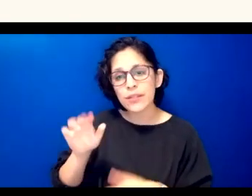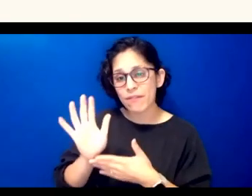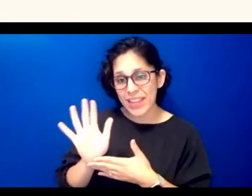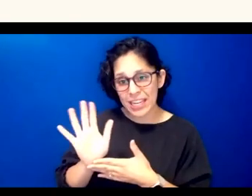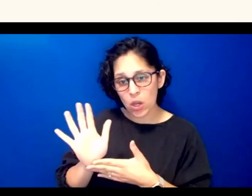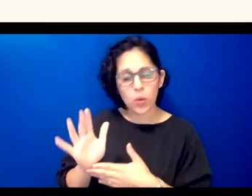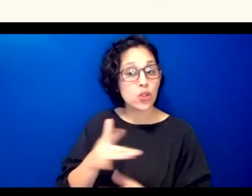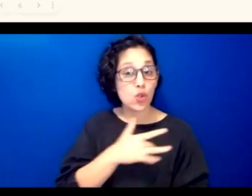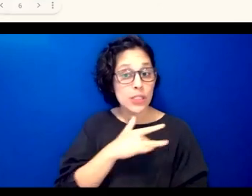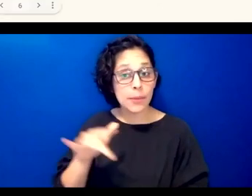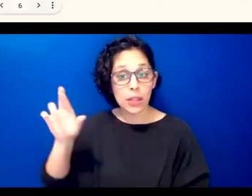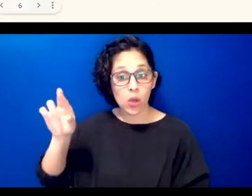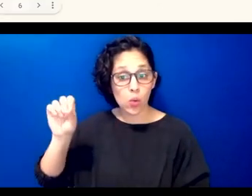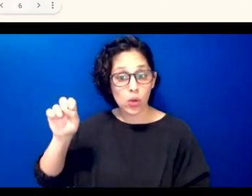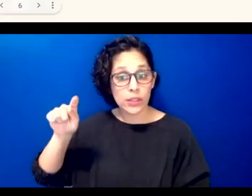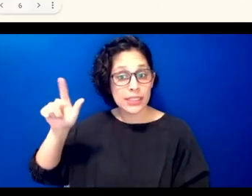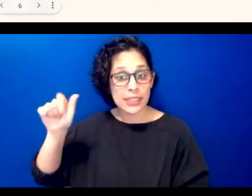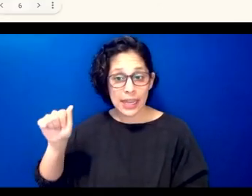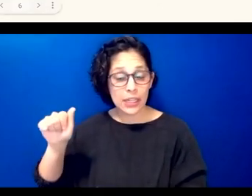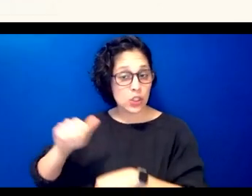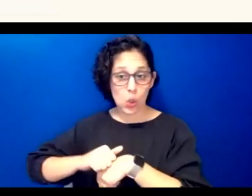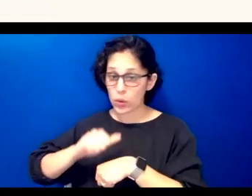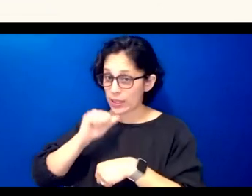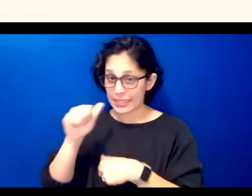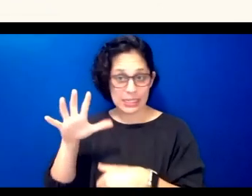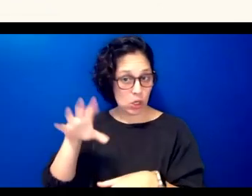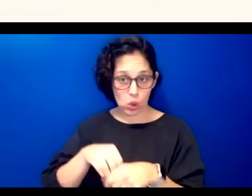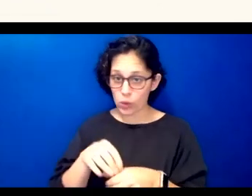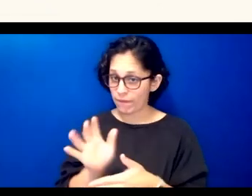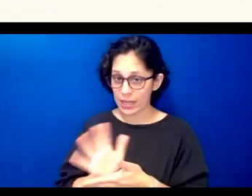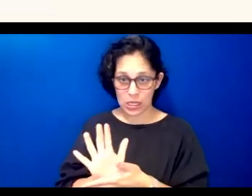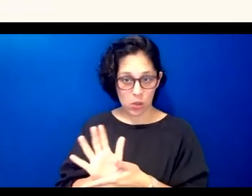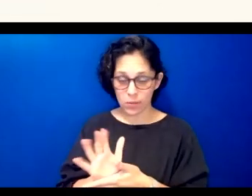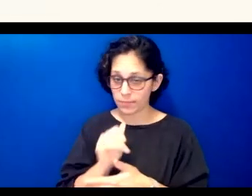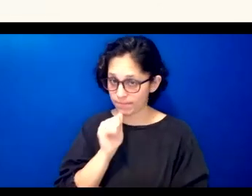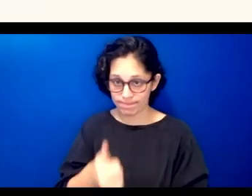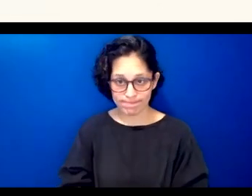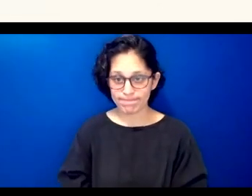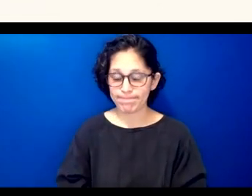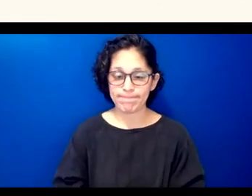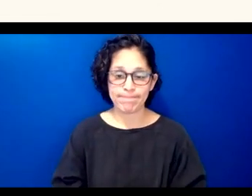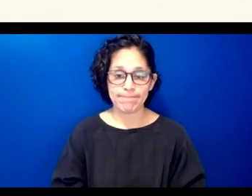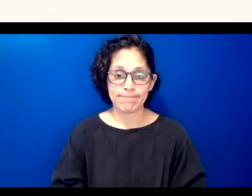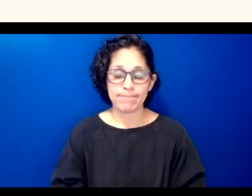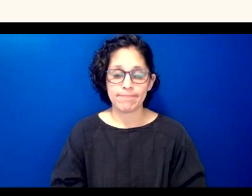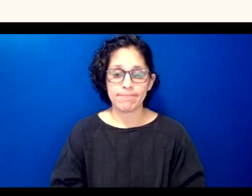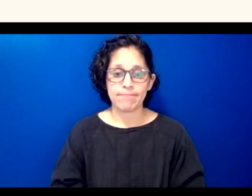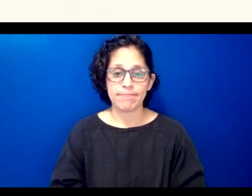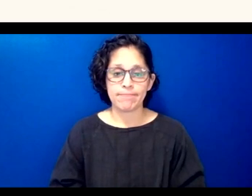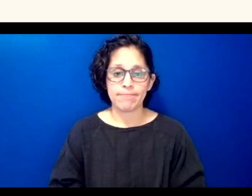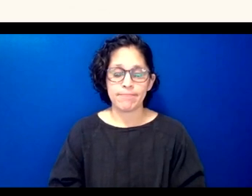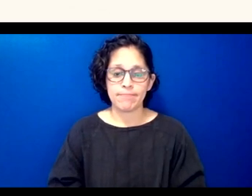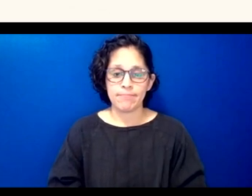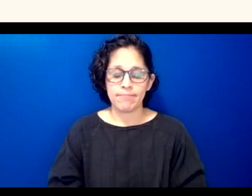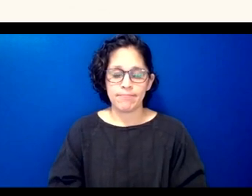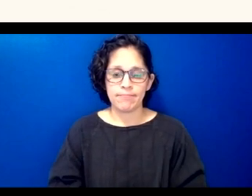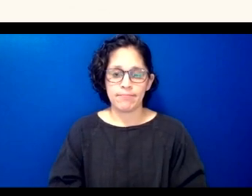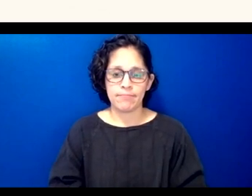in the rosetta stone products um and also uh so like i said they usually like they could